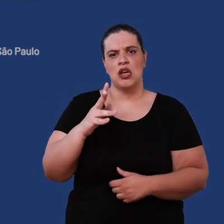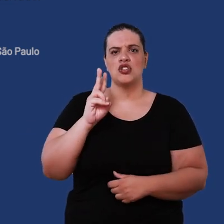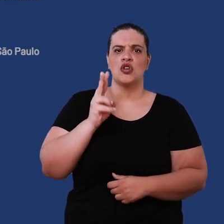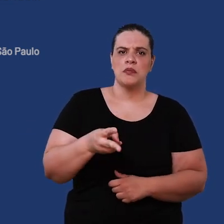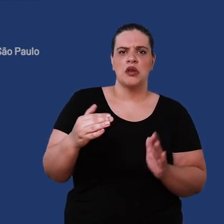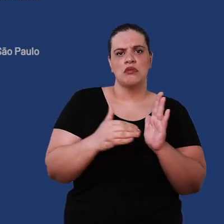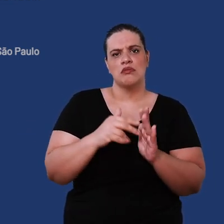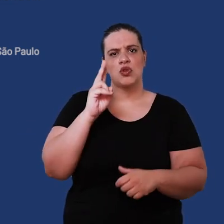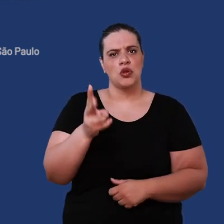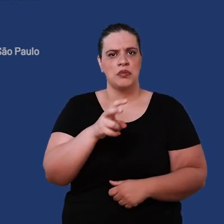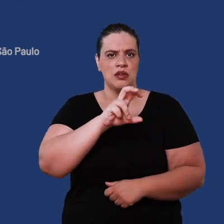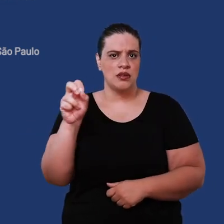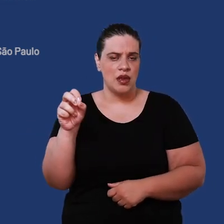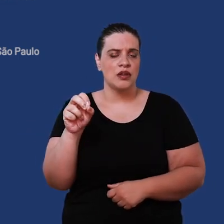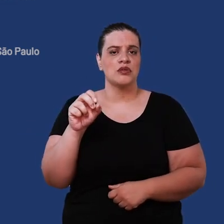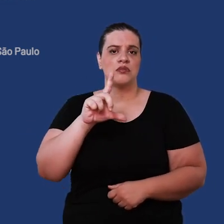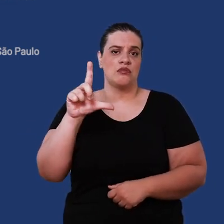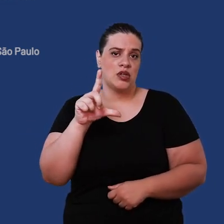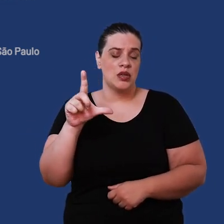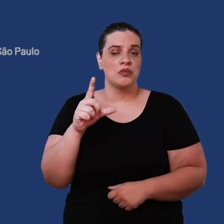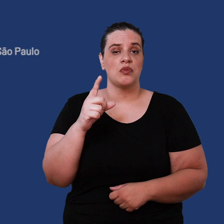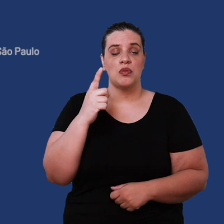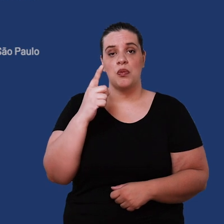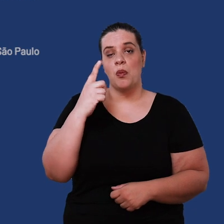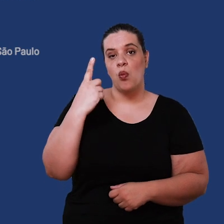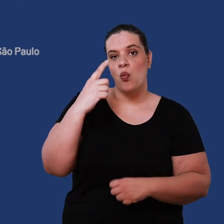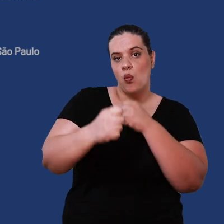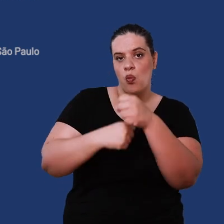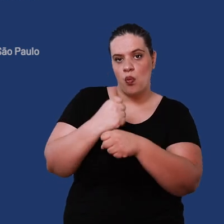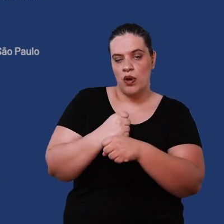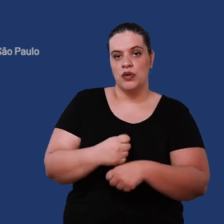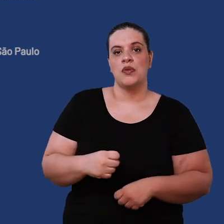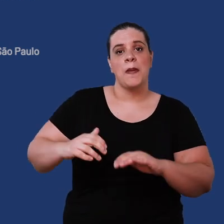2,000 to 2,500 millimeters per year, with Ubatuba having the most rain a little more